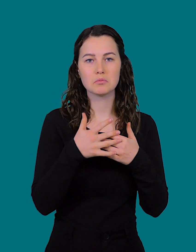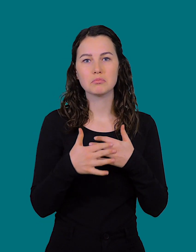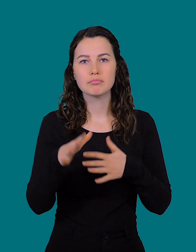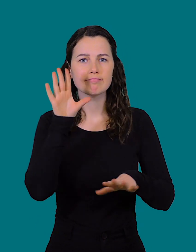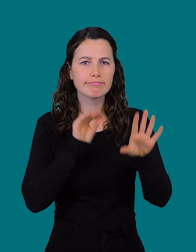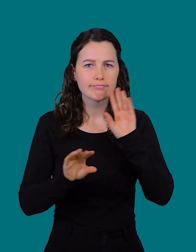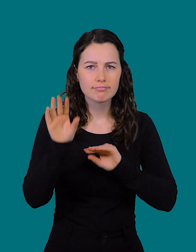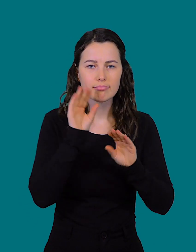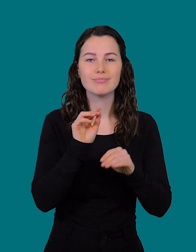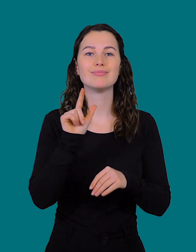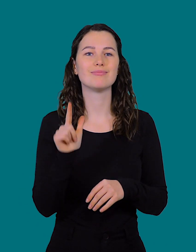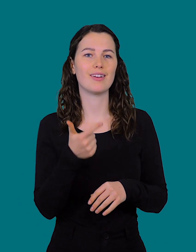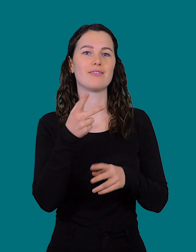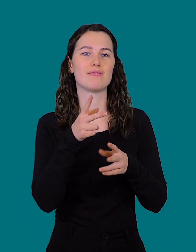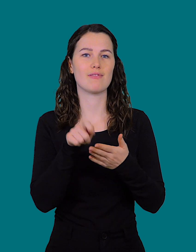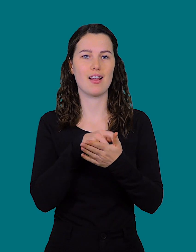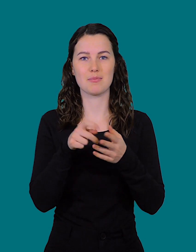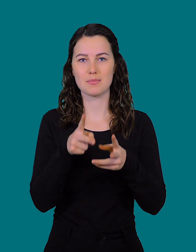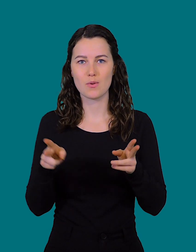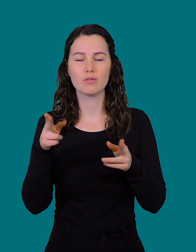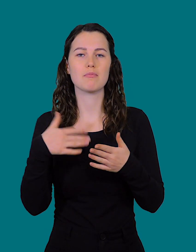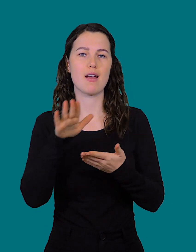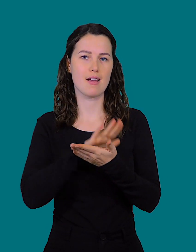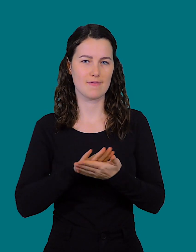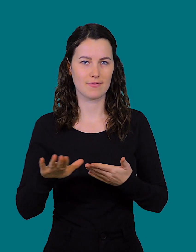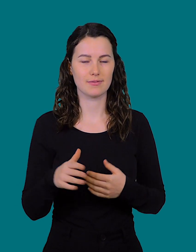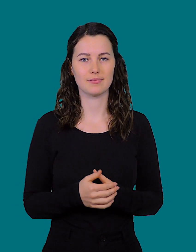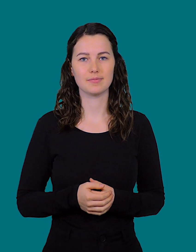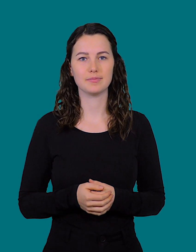but after the second it was easier, thanks to the experiences gained.